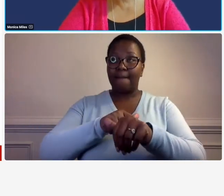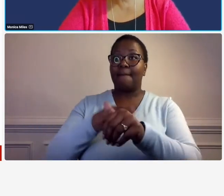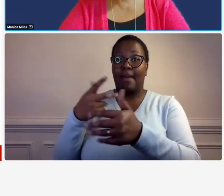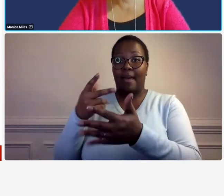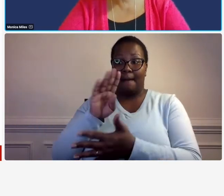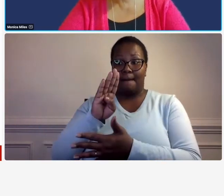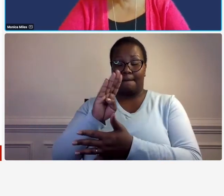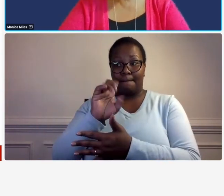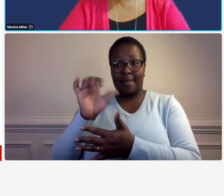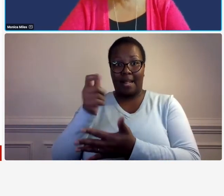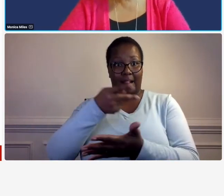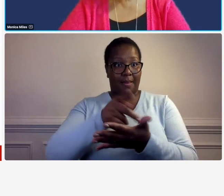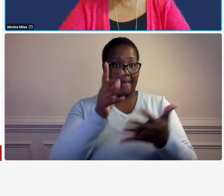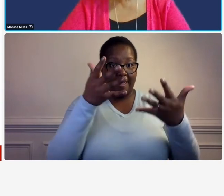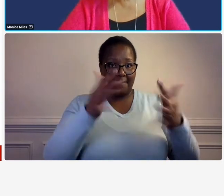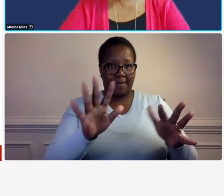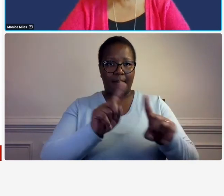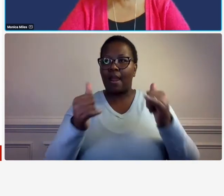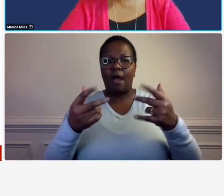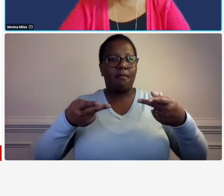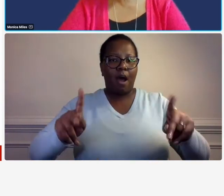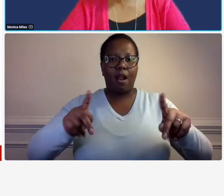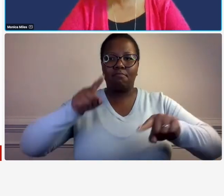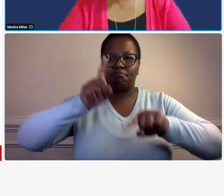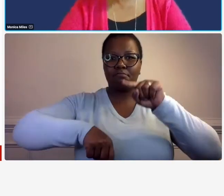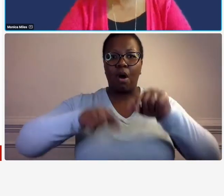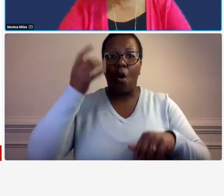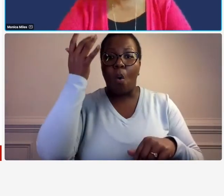but now it's subject to disallowance because you're not in compliance with your own